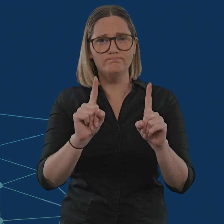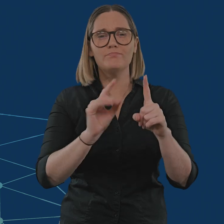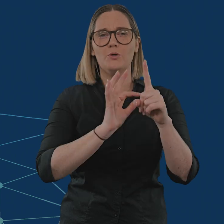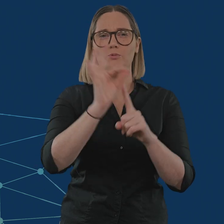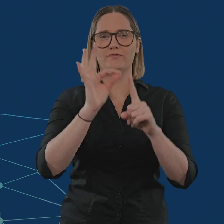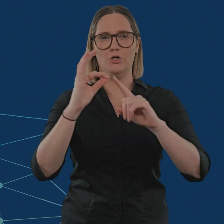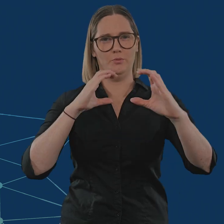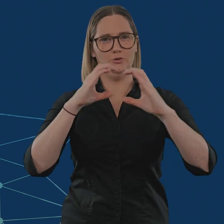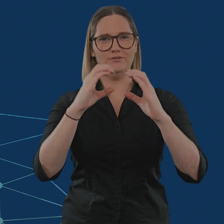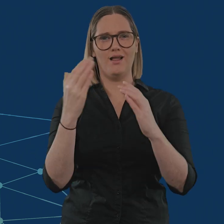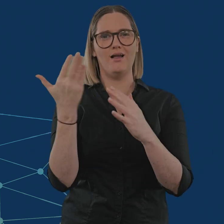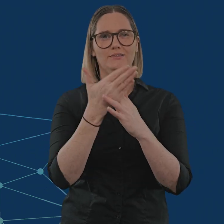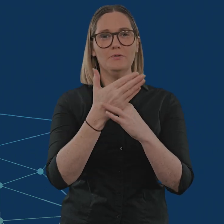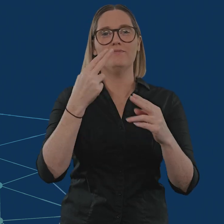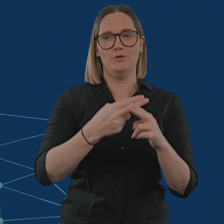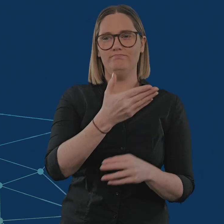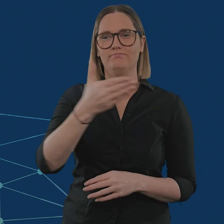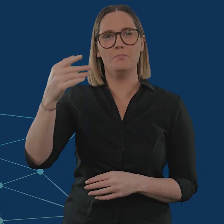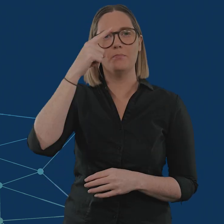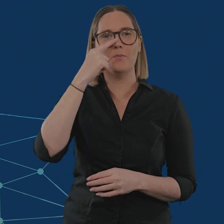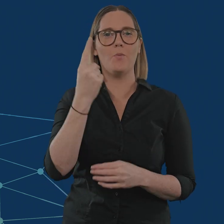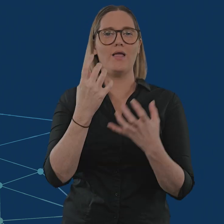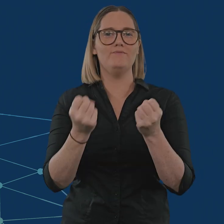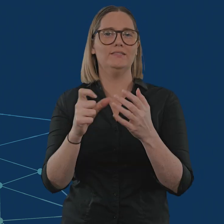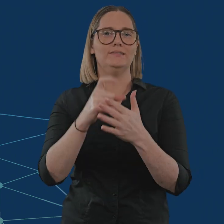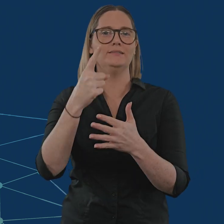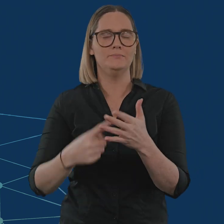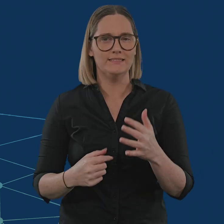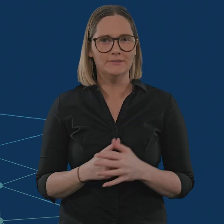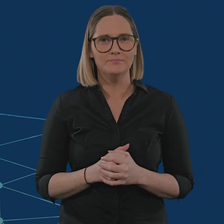accessibility outcomes for people with disability.